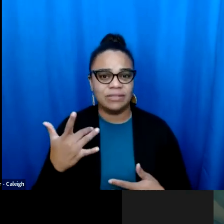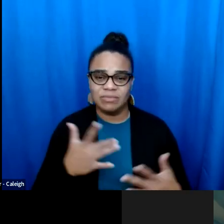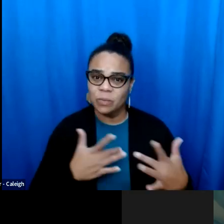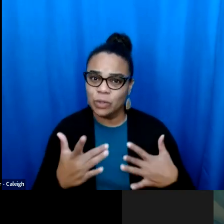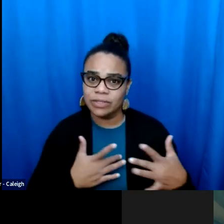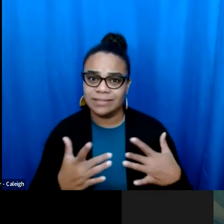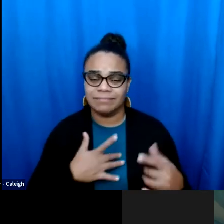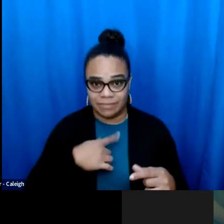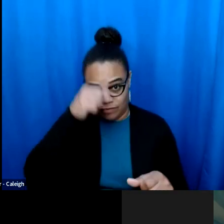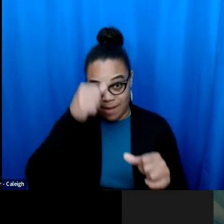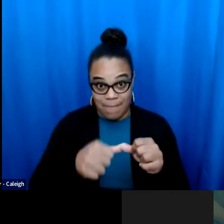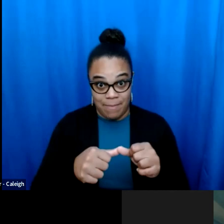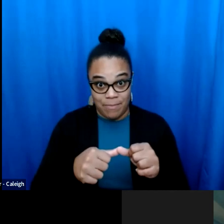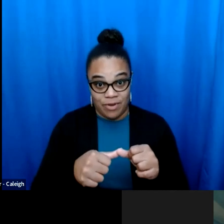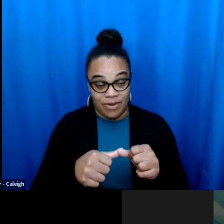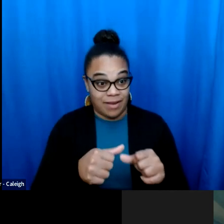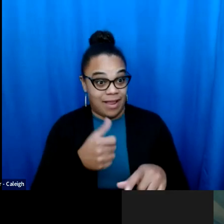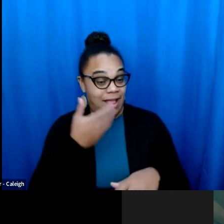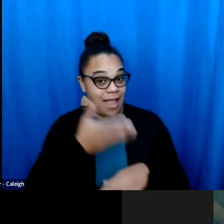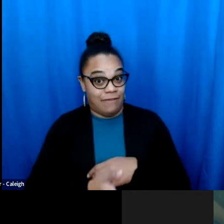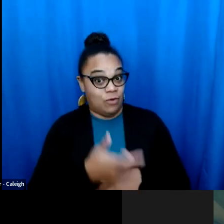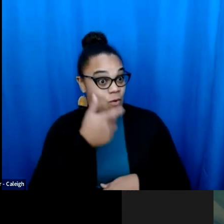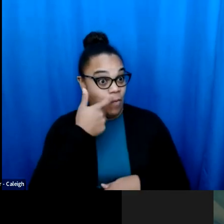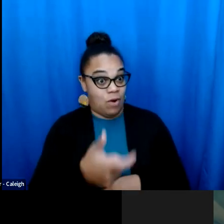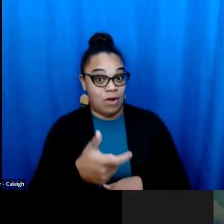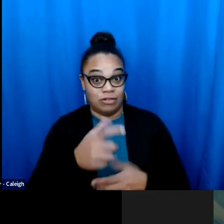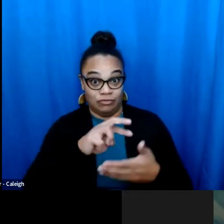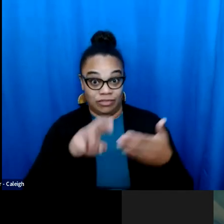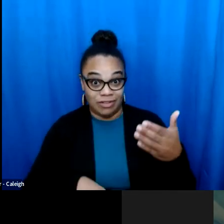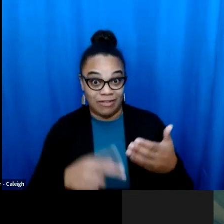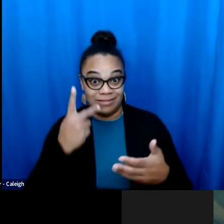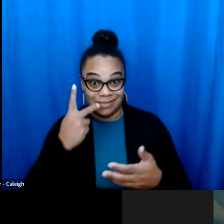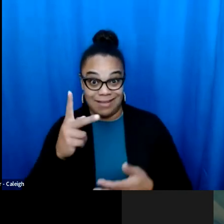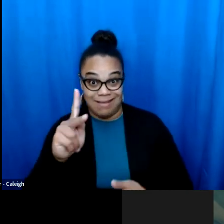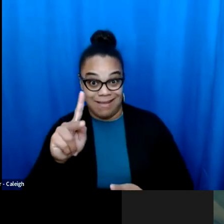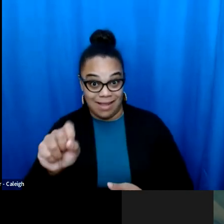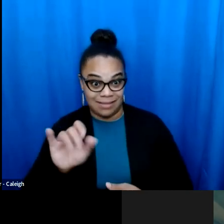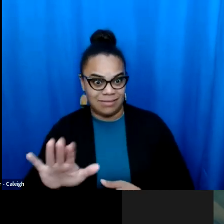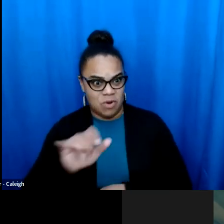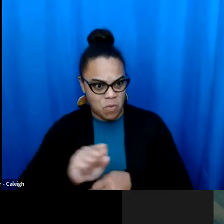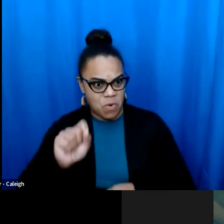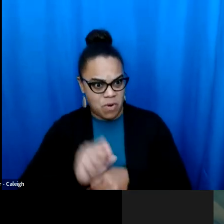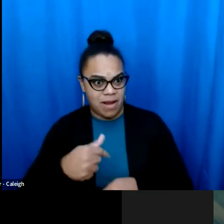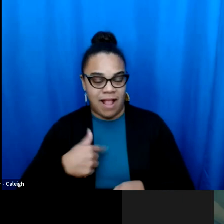of us were feeling pretty down and very worried. And I remember just how In June, when I think all of us were feeling pretty down and very worried, and I remember just how incredibly energized and helpful I felt after seeing the work in Kansas.